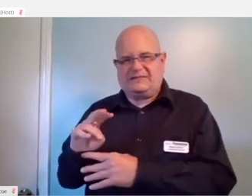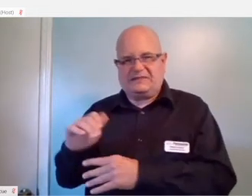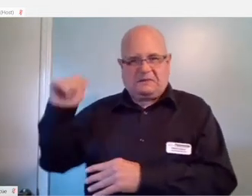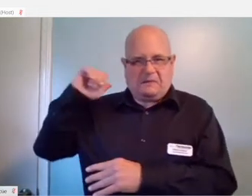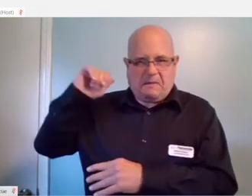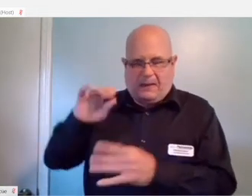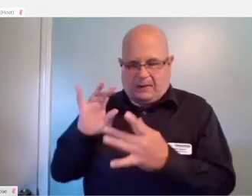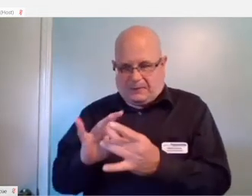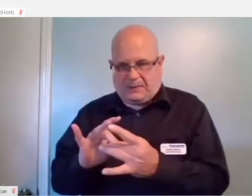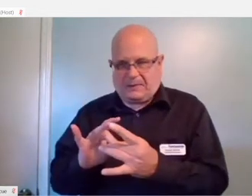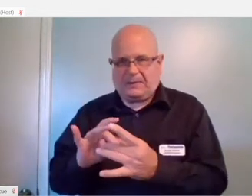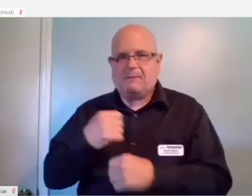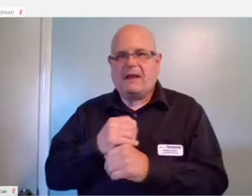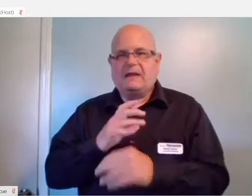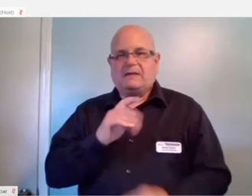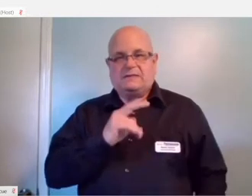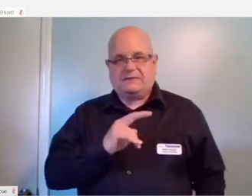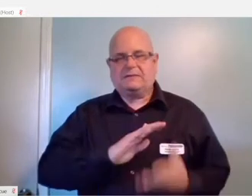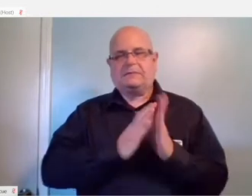to make your dumb TV smart.